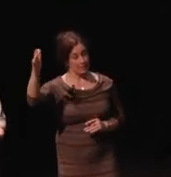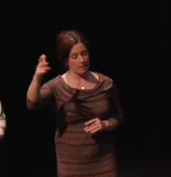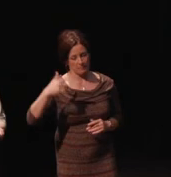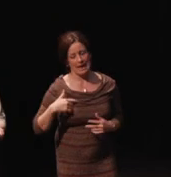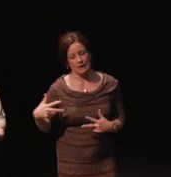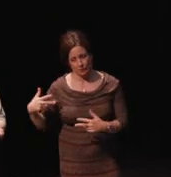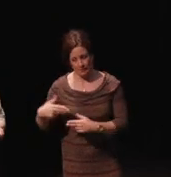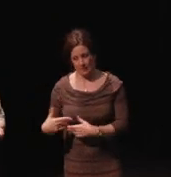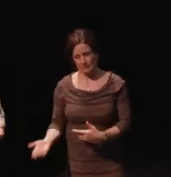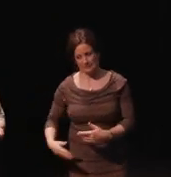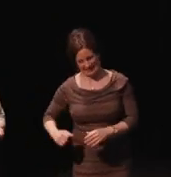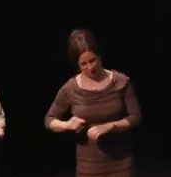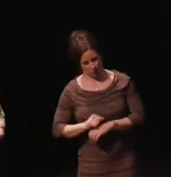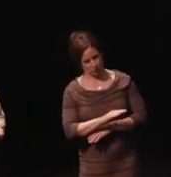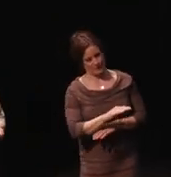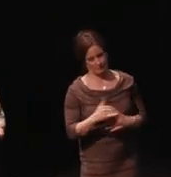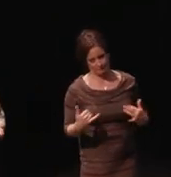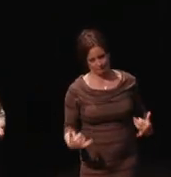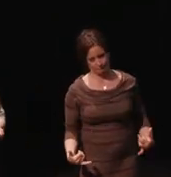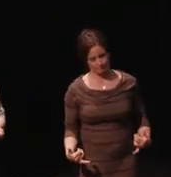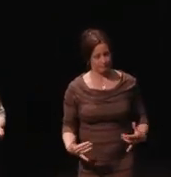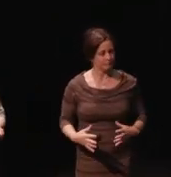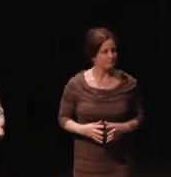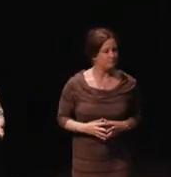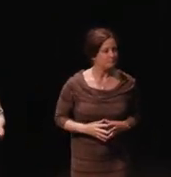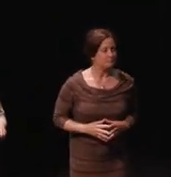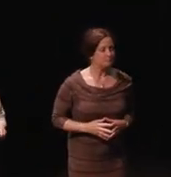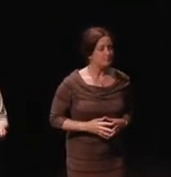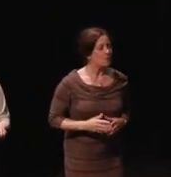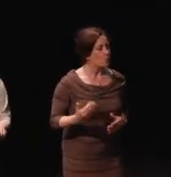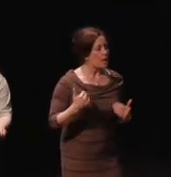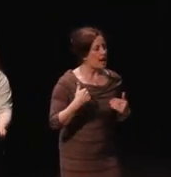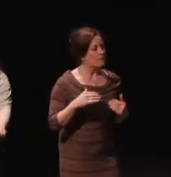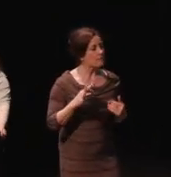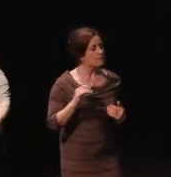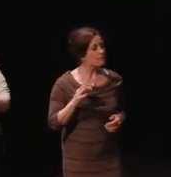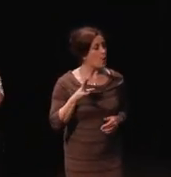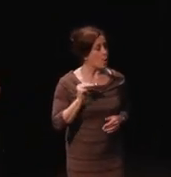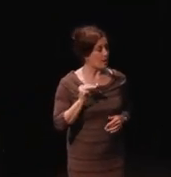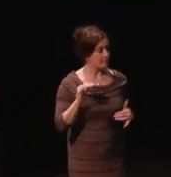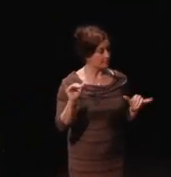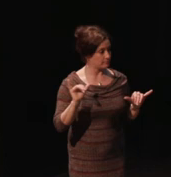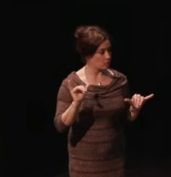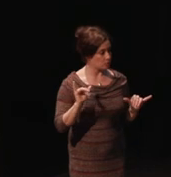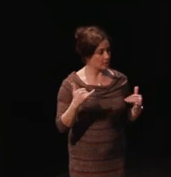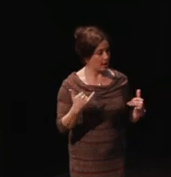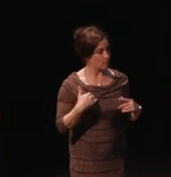off I really needed this relationship. We have forms now too that are off of that page,